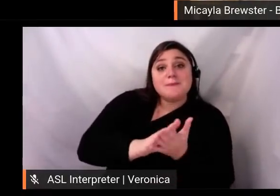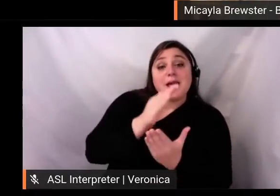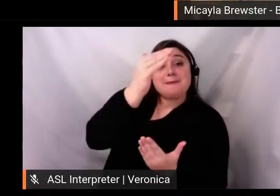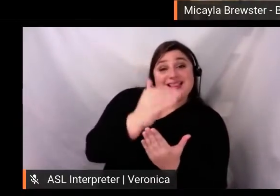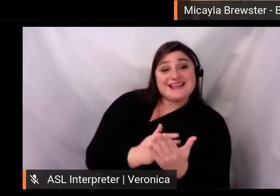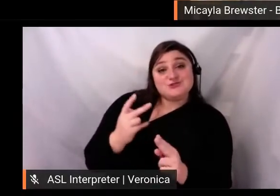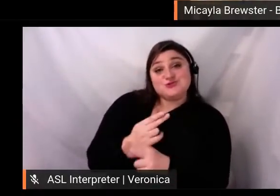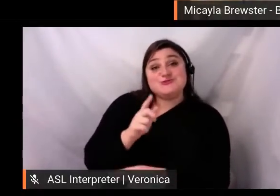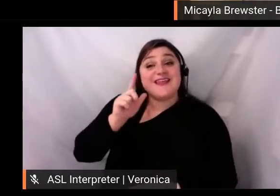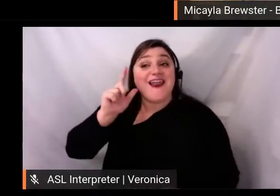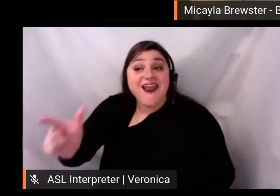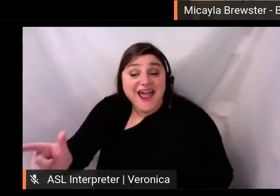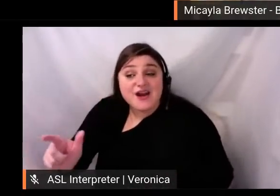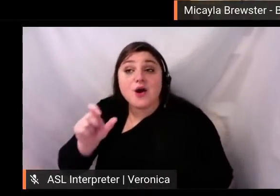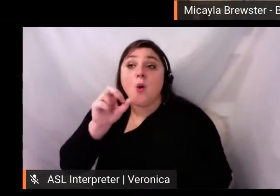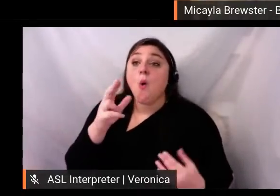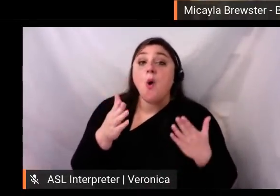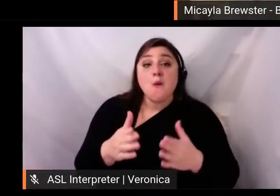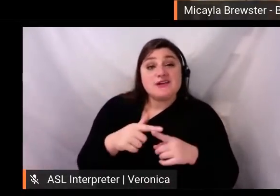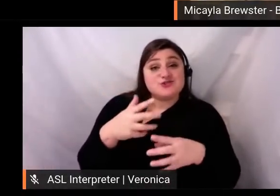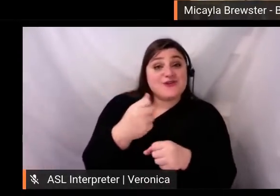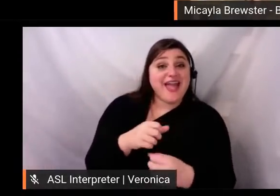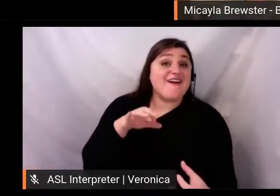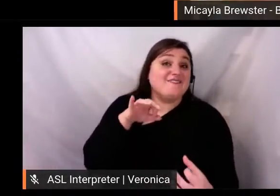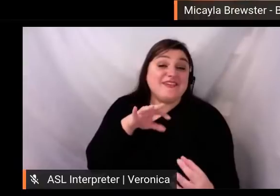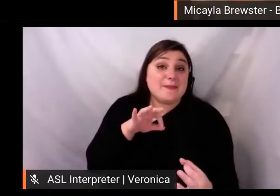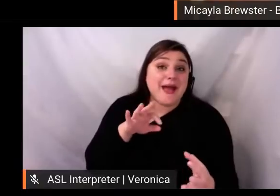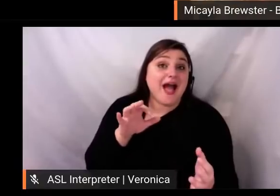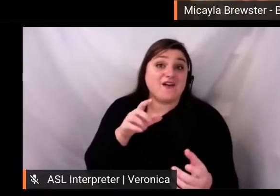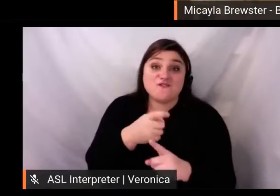resonates most with your audience, or to just spread the word. All of